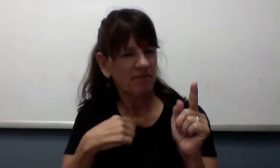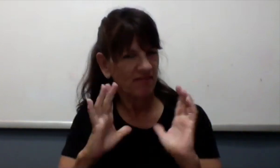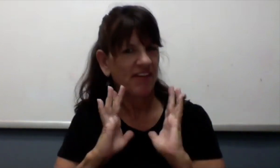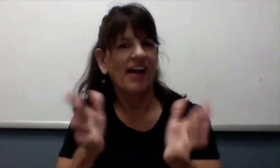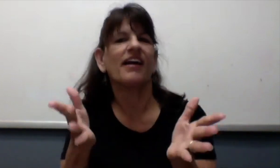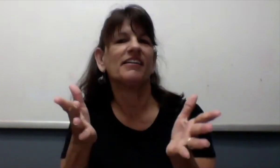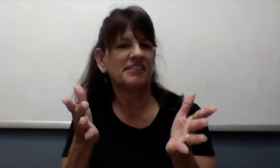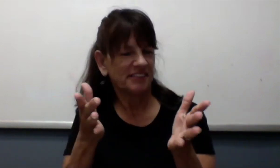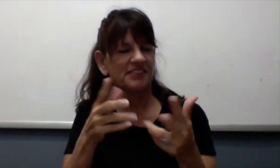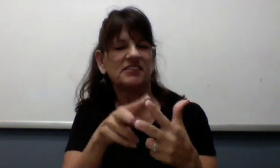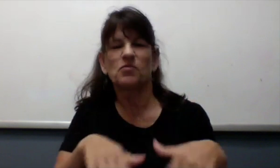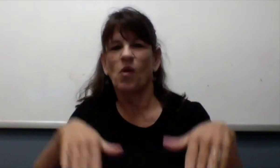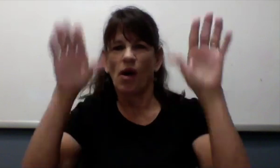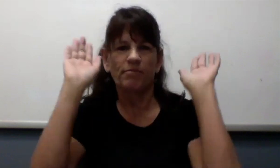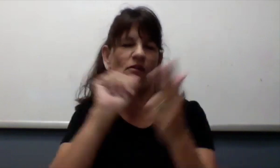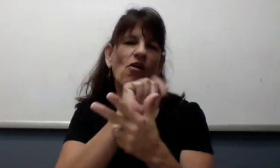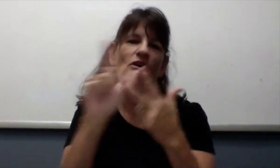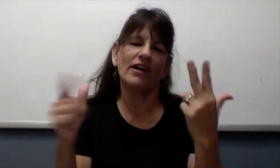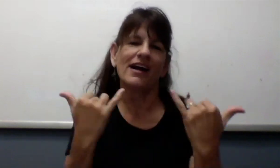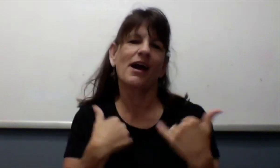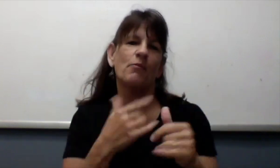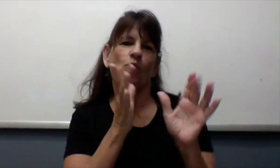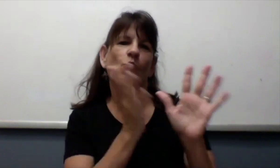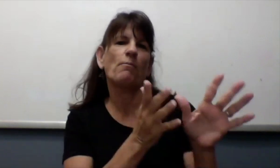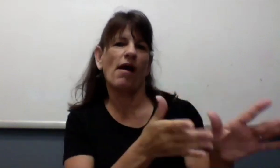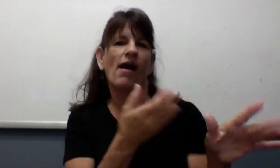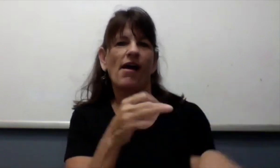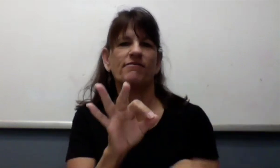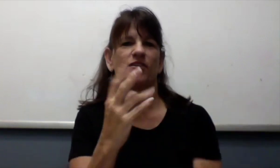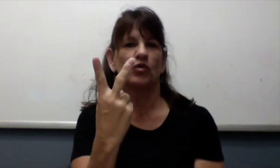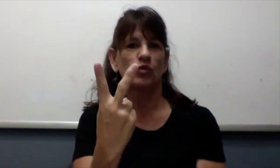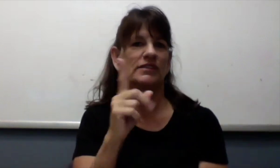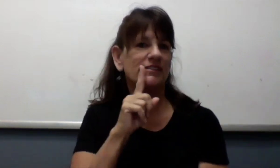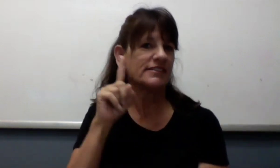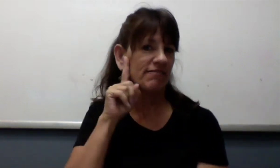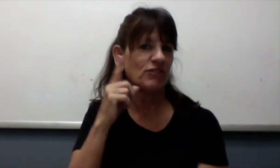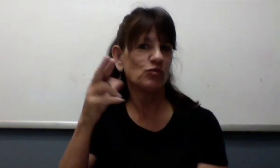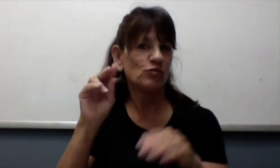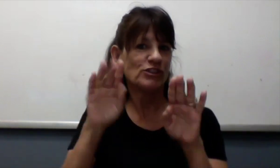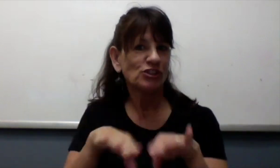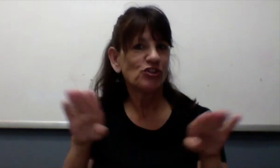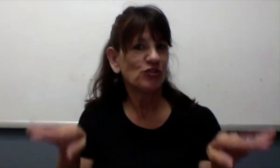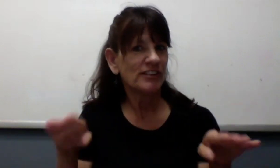At first I didn't really know how to handle it. But we were great and I am now actually